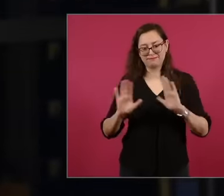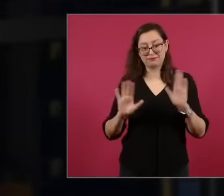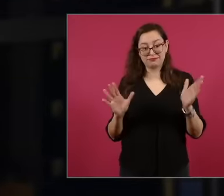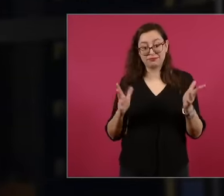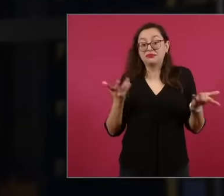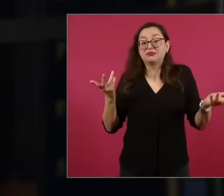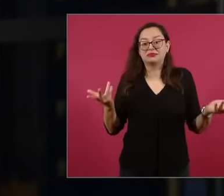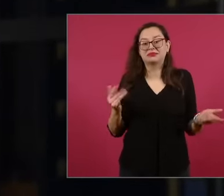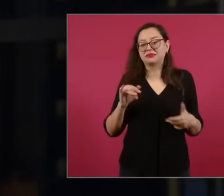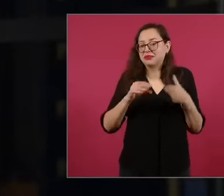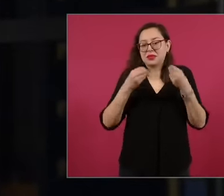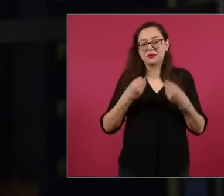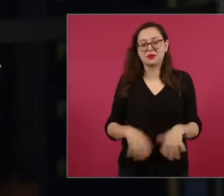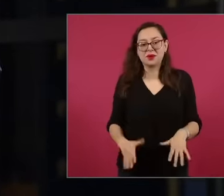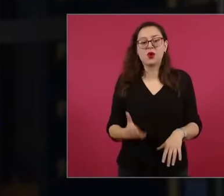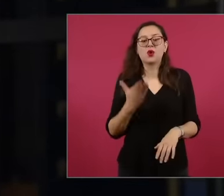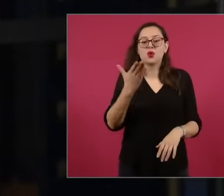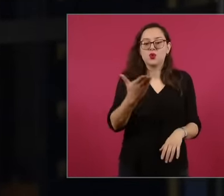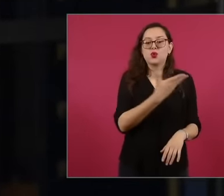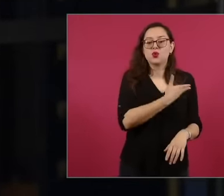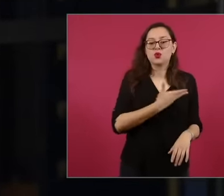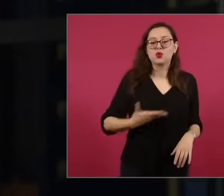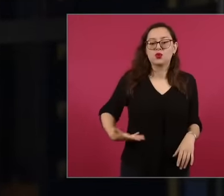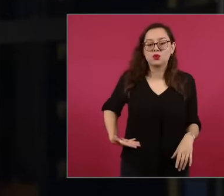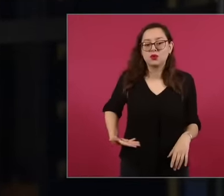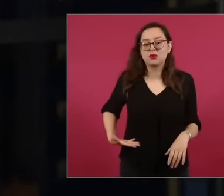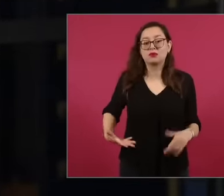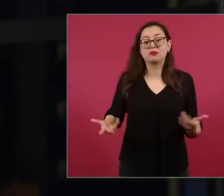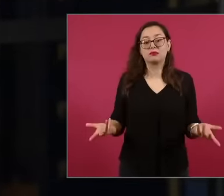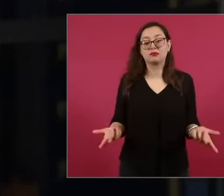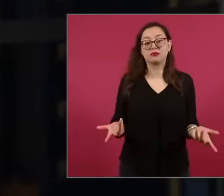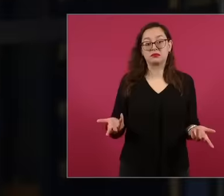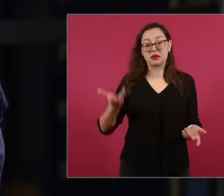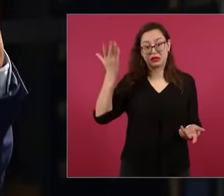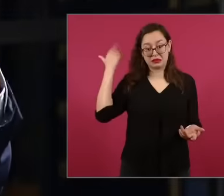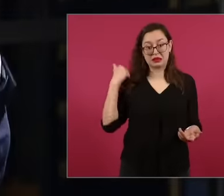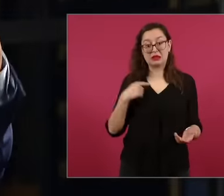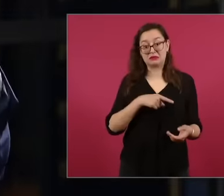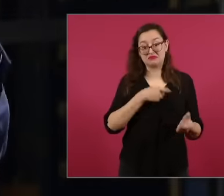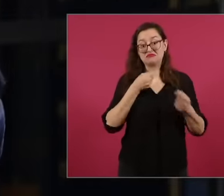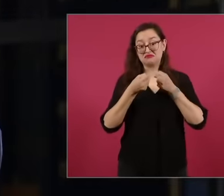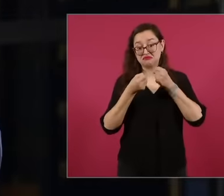lost, you are president, the reporter lost his job, but the reporter finally managed to